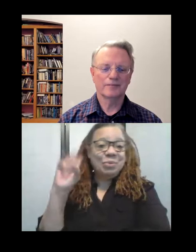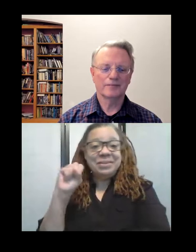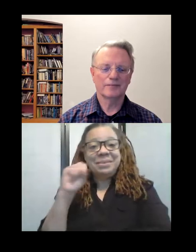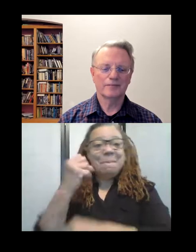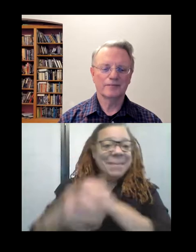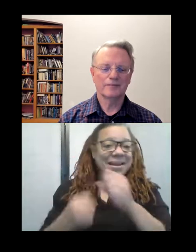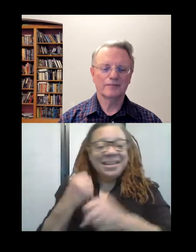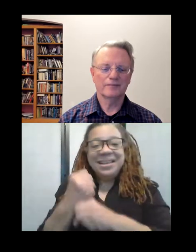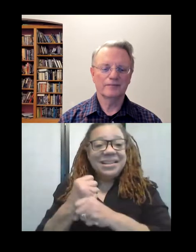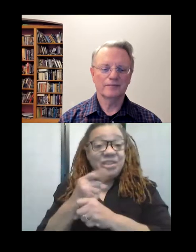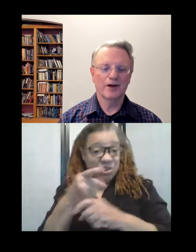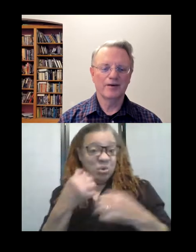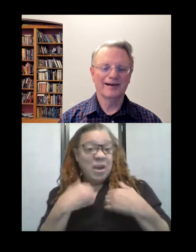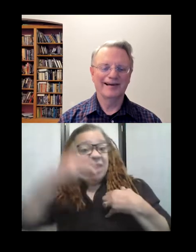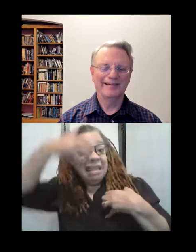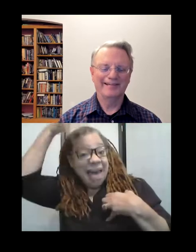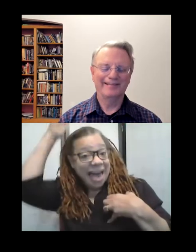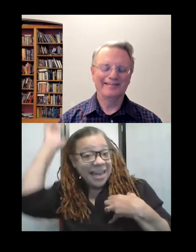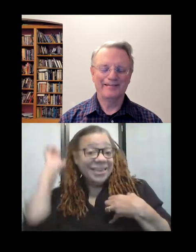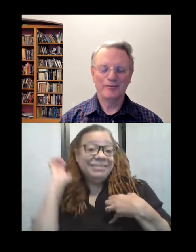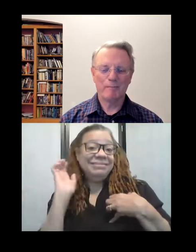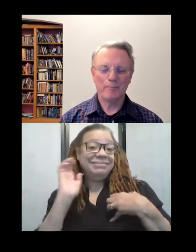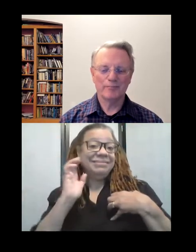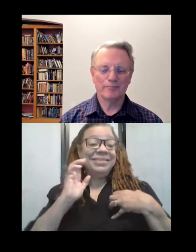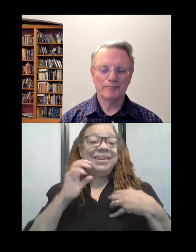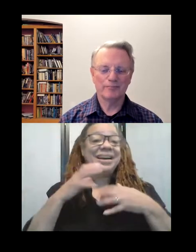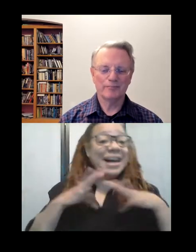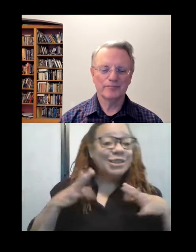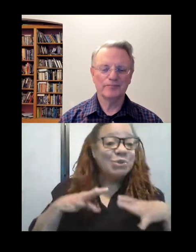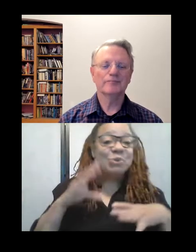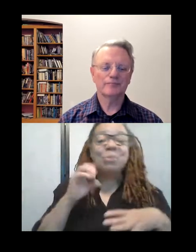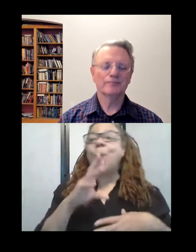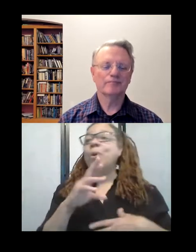"Okay, do you have a lion or this?" And she would come borrow,